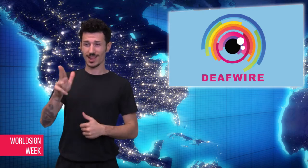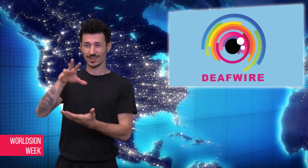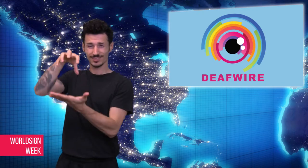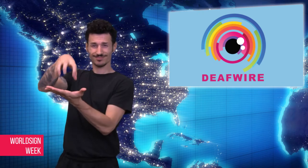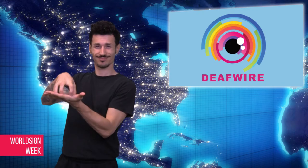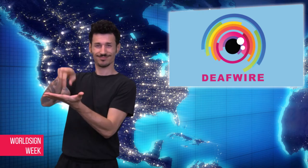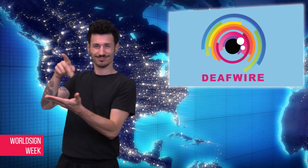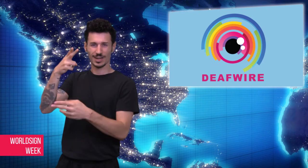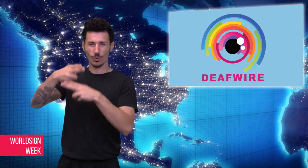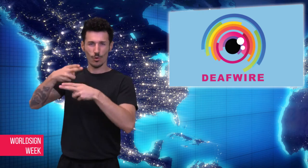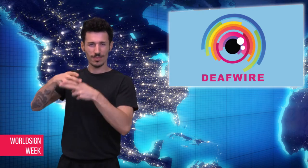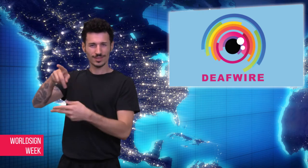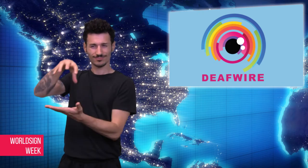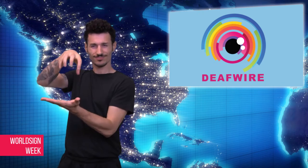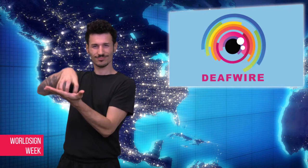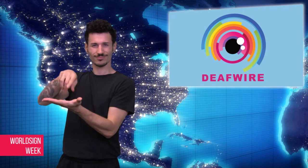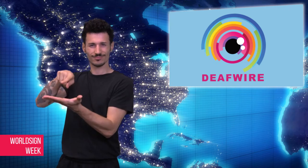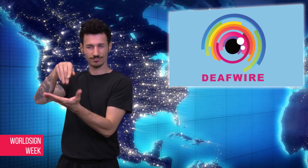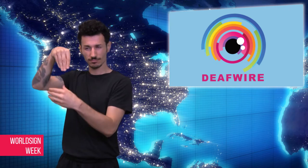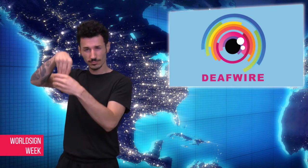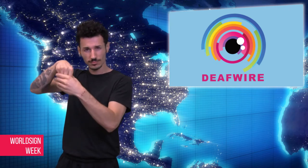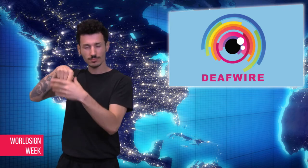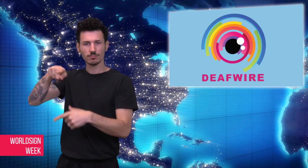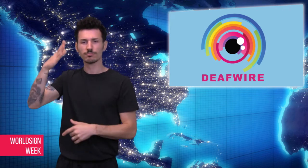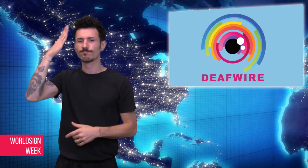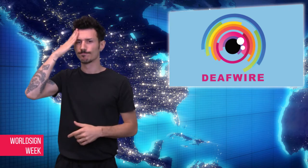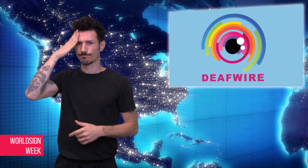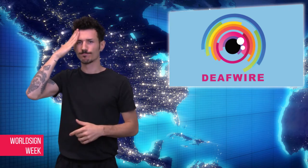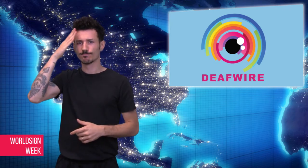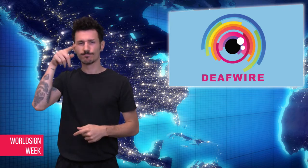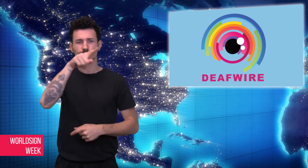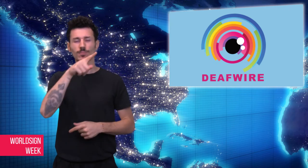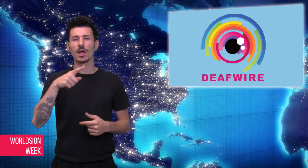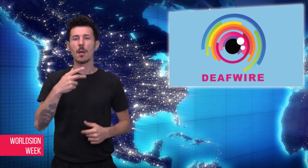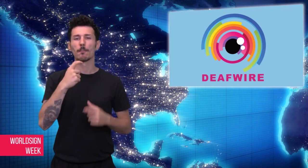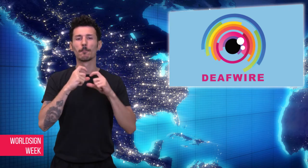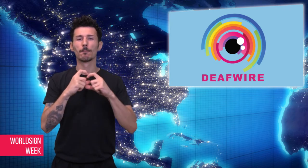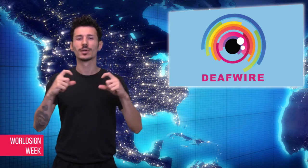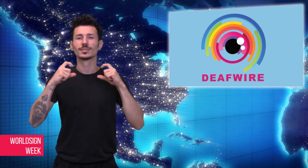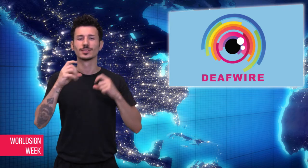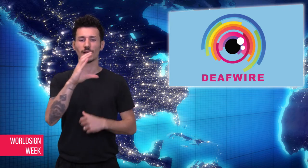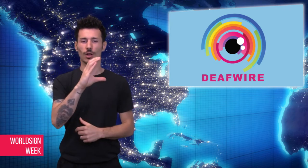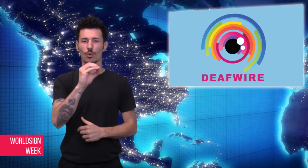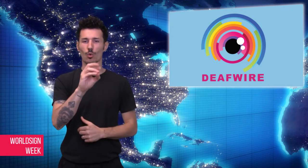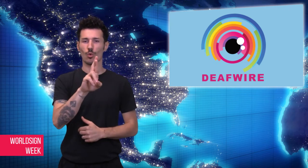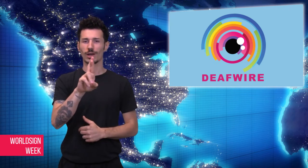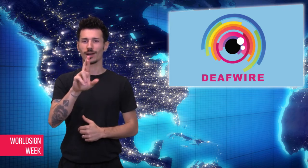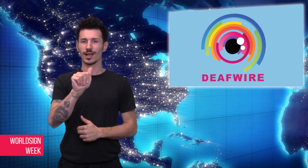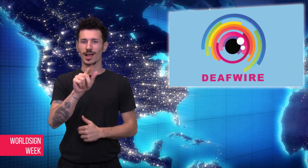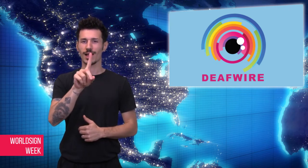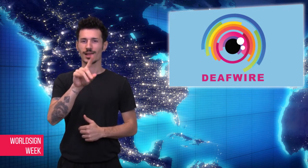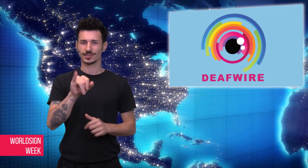school went public in 2006 with names but Vatican never sanctioned Argentina